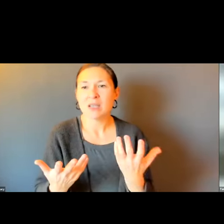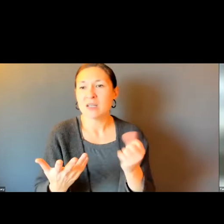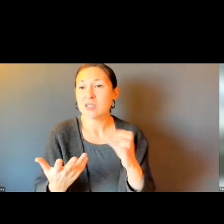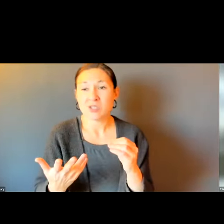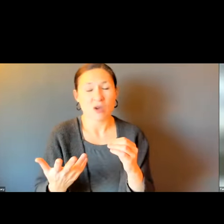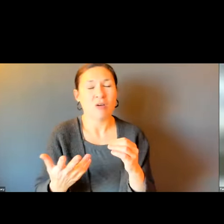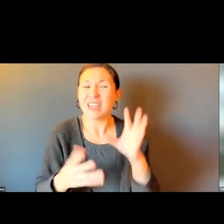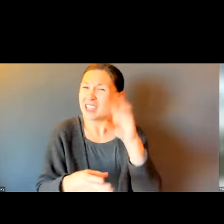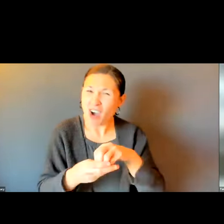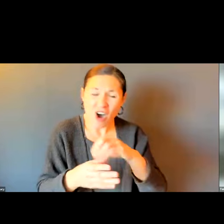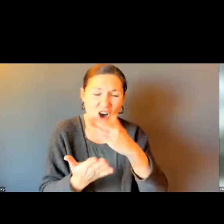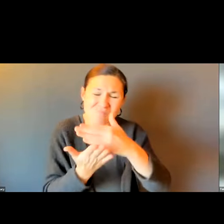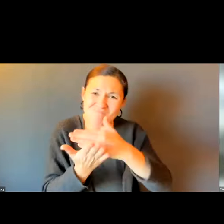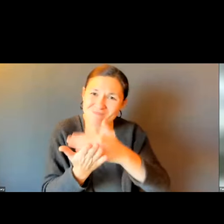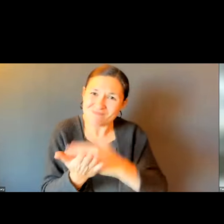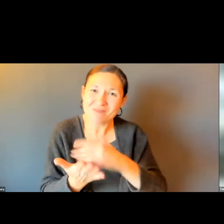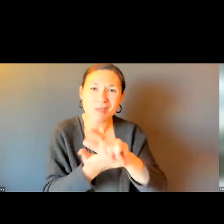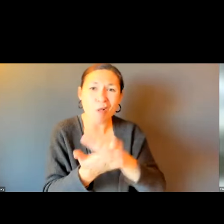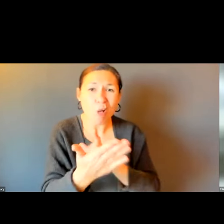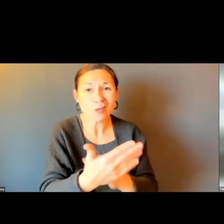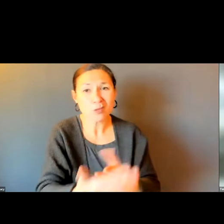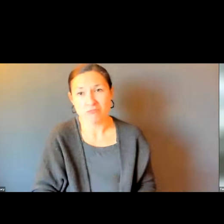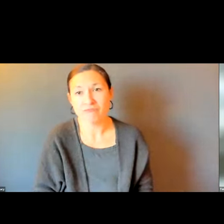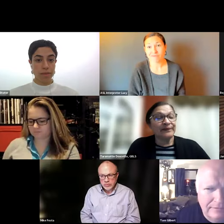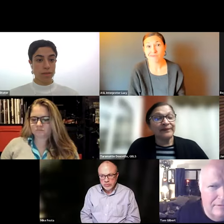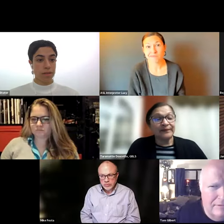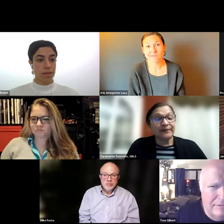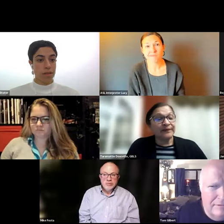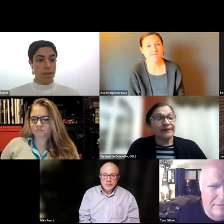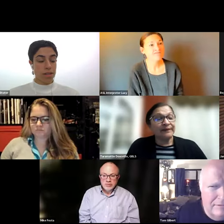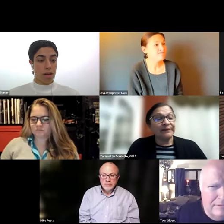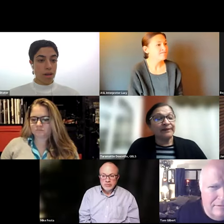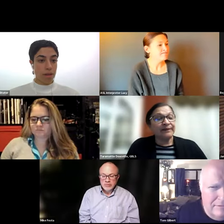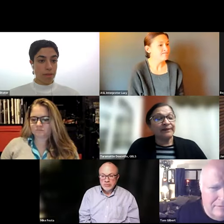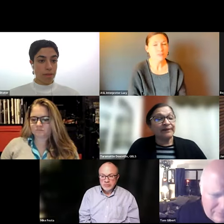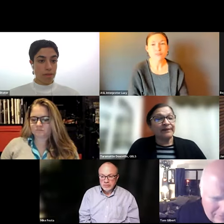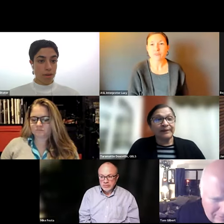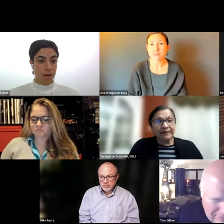YOU ALL SAY HERE, ABOUT ACCESS, BUS STOP ELEVATORS, IT IS IN THE SETTLEMENT AGREEMENT.